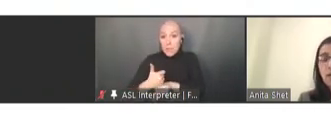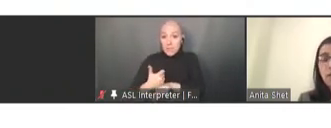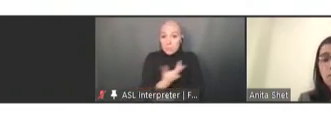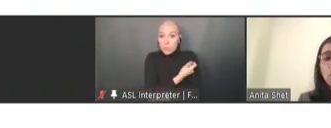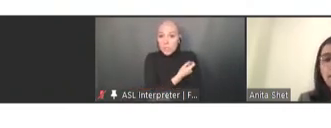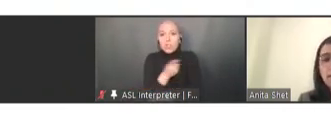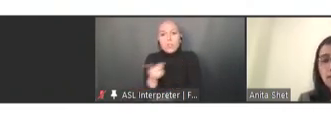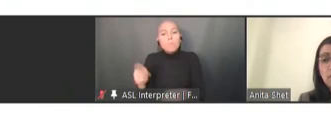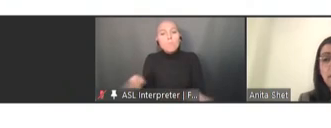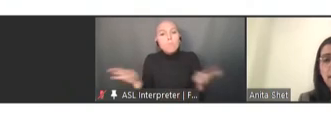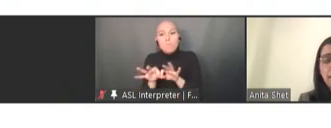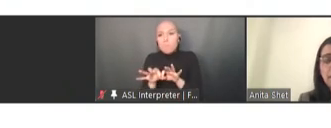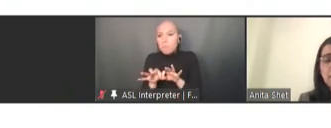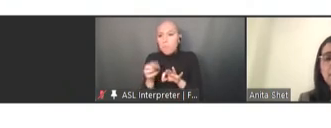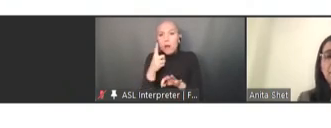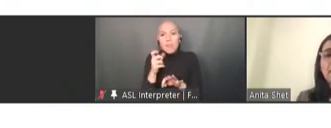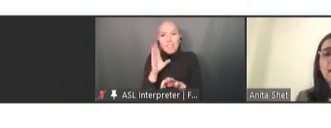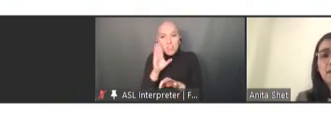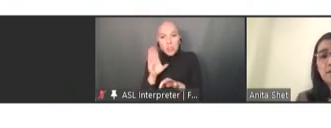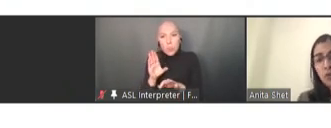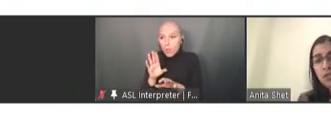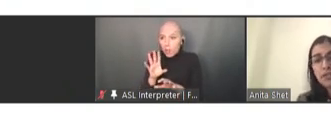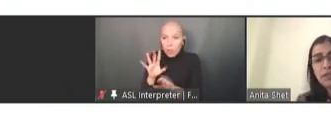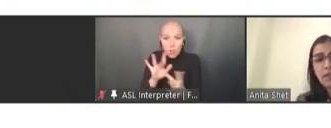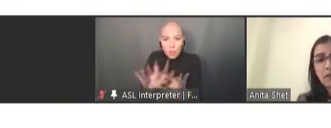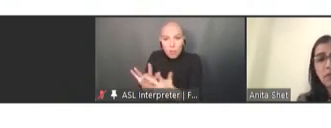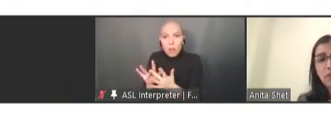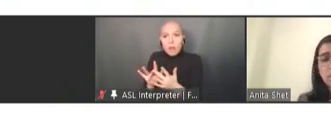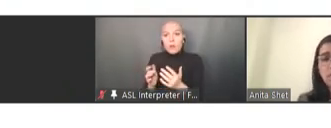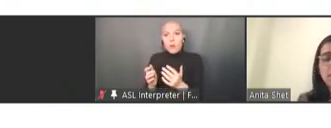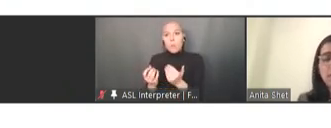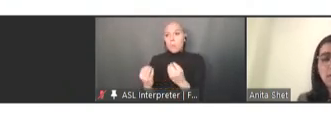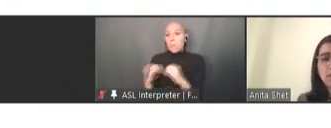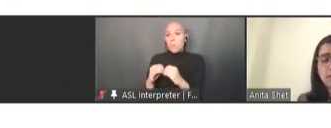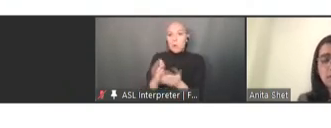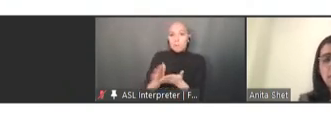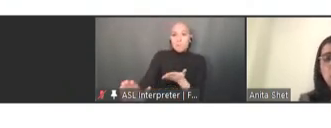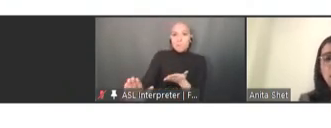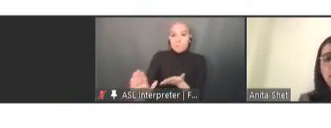more likely to be left out. Unfortunately, outreach immunization has been the one that's